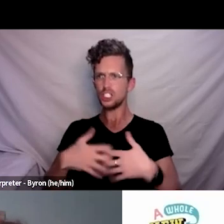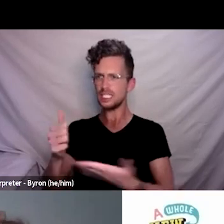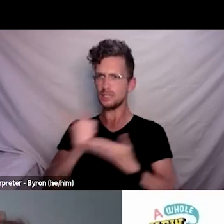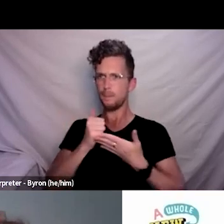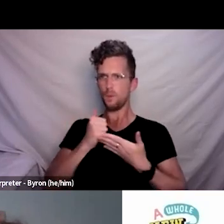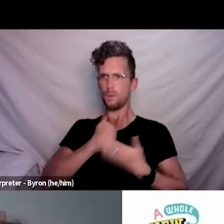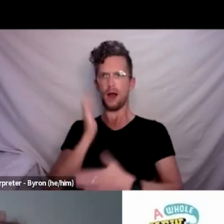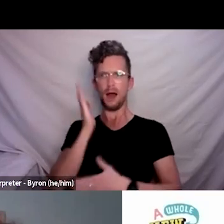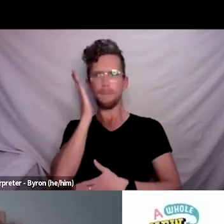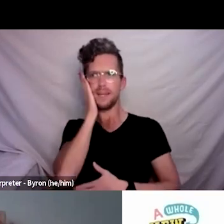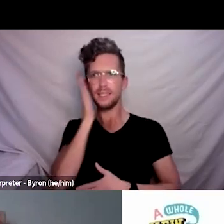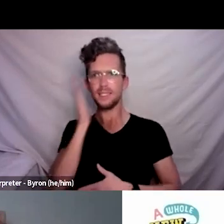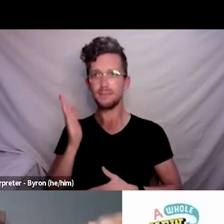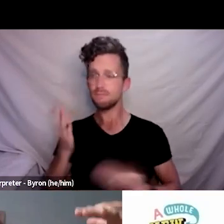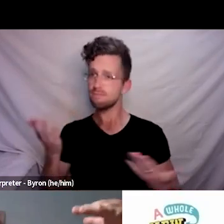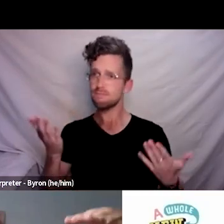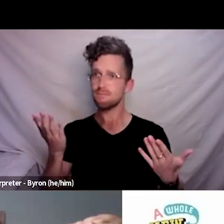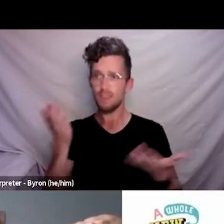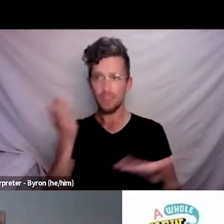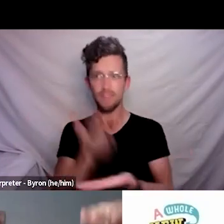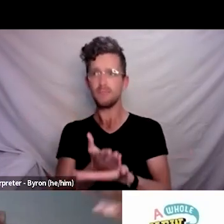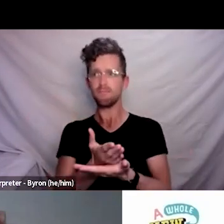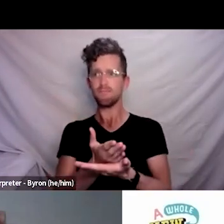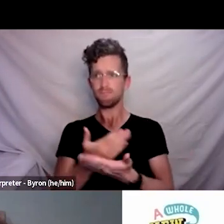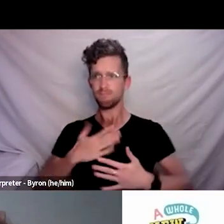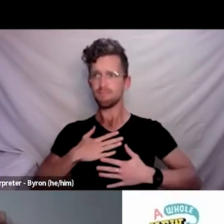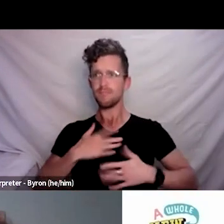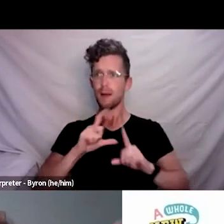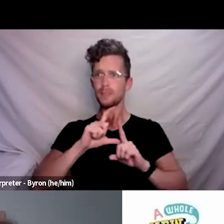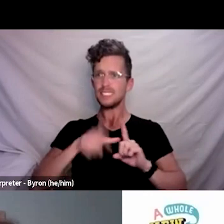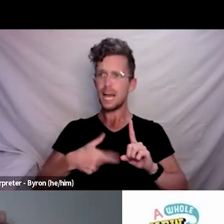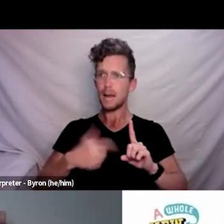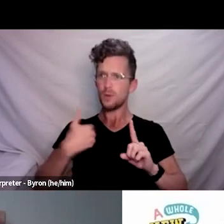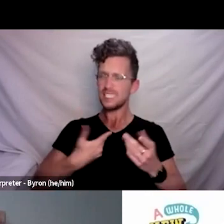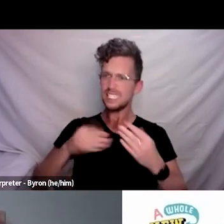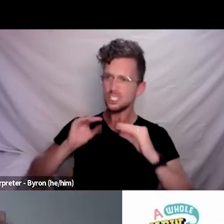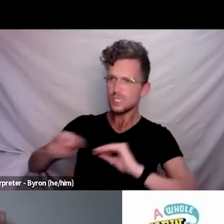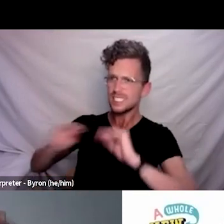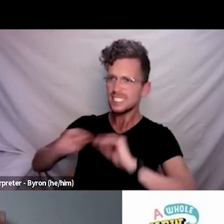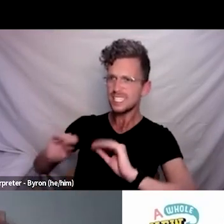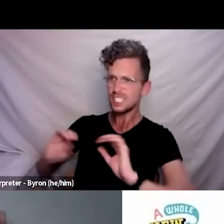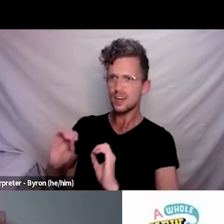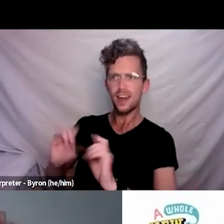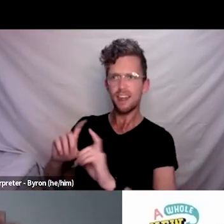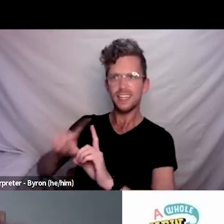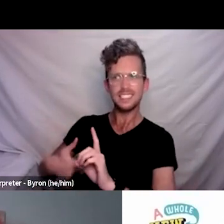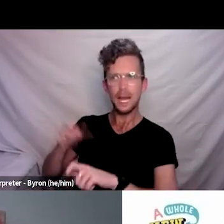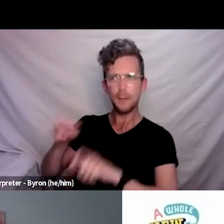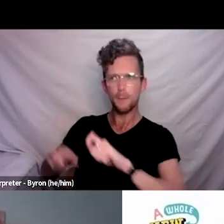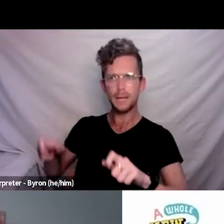is, I’m disabled wanting to teach the un disabled what I know, you know, and we need to start something